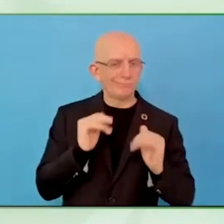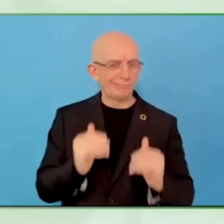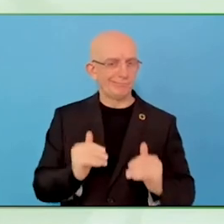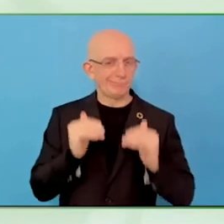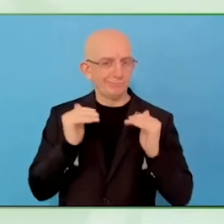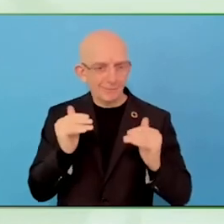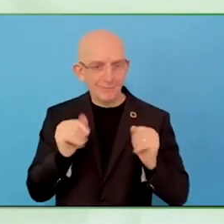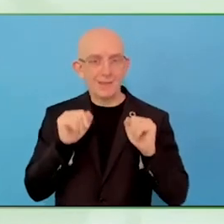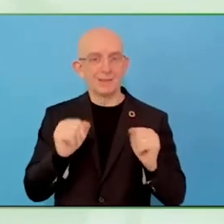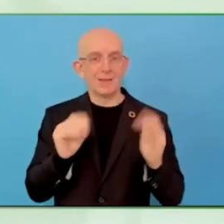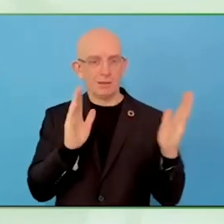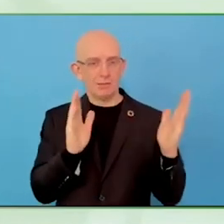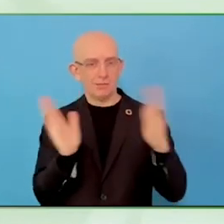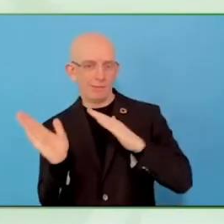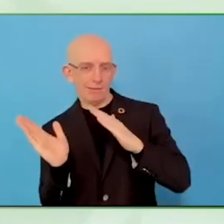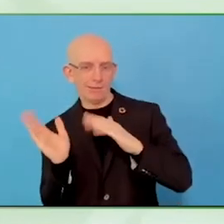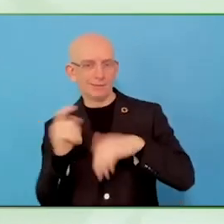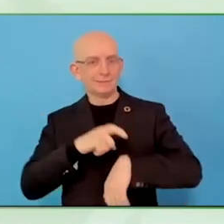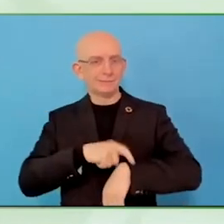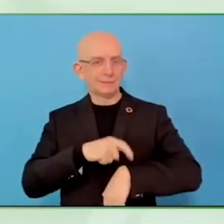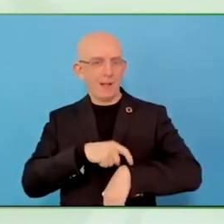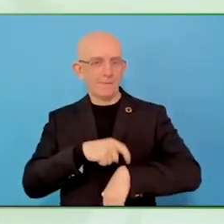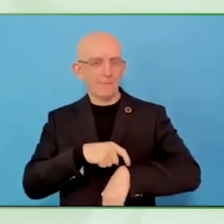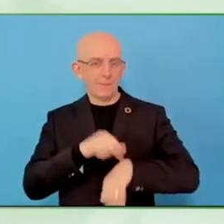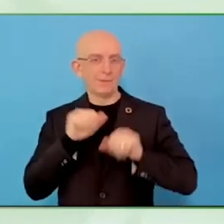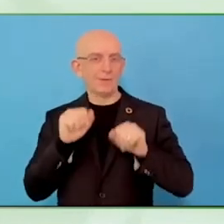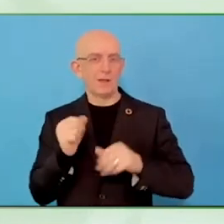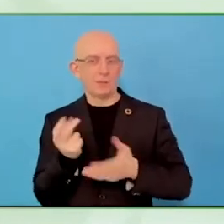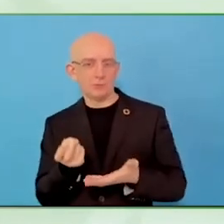The case manager has supervision, ongoing supervision.